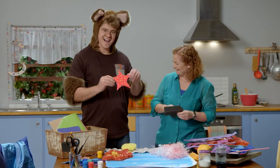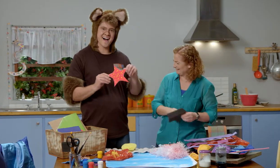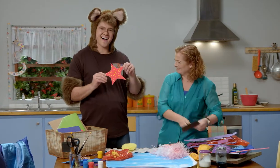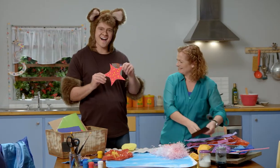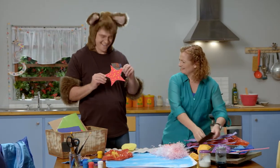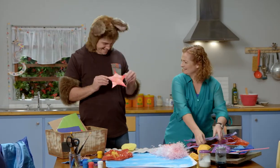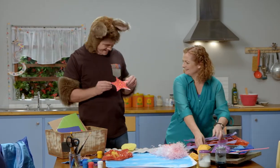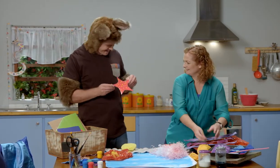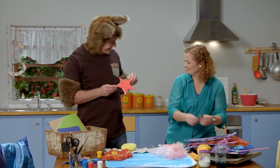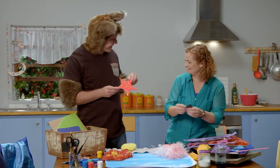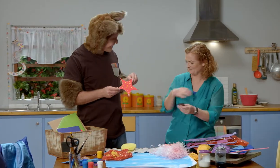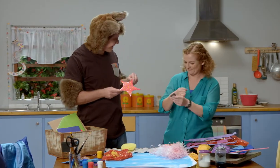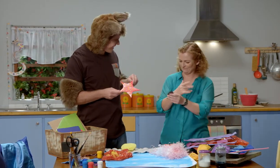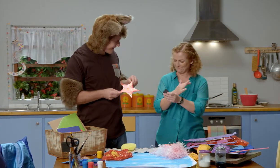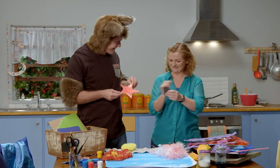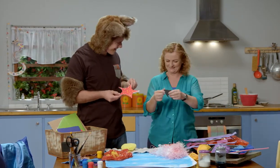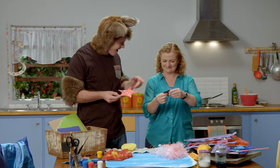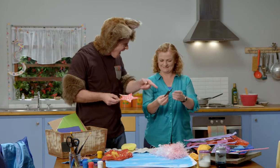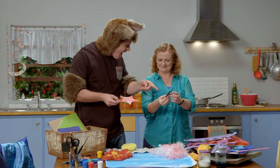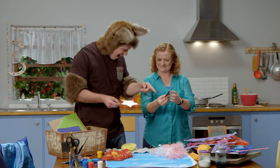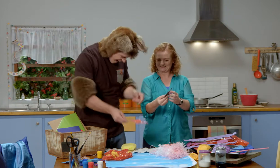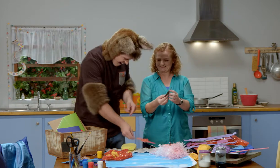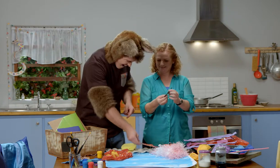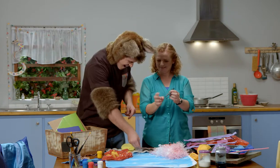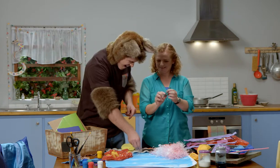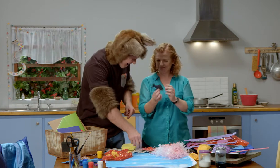That’s lovely! Look, I made a fish.